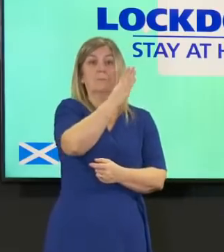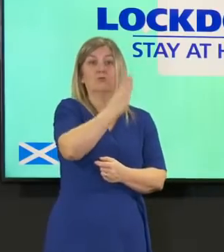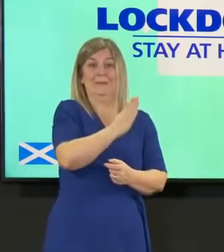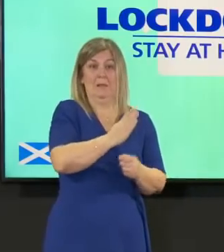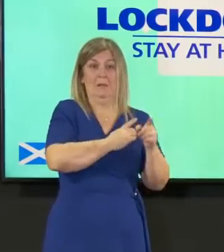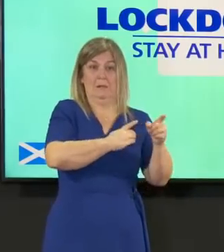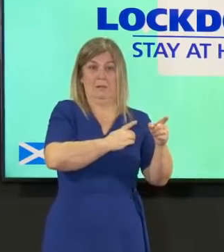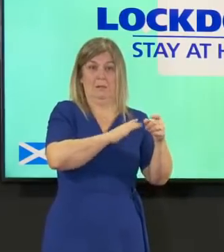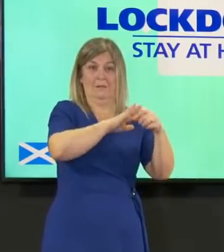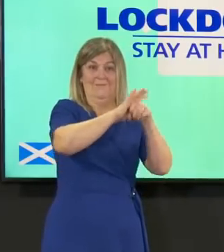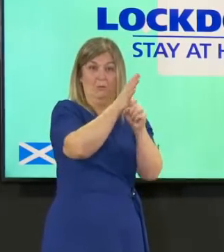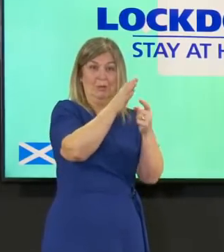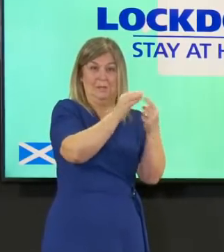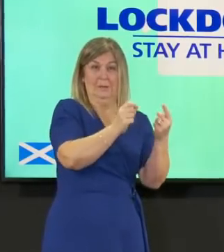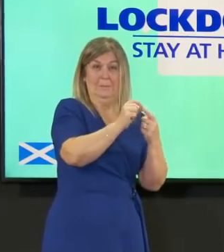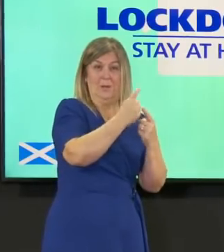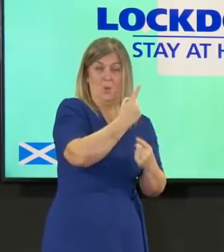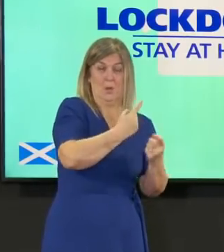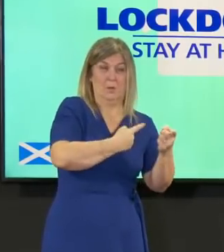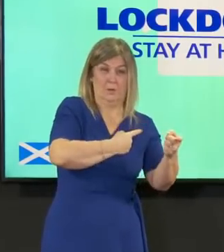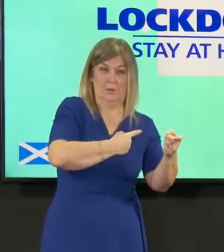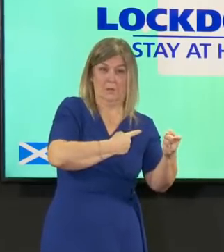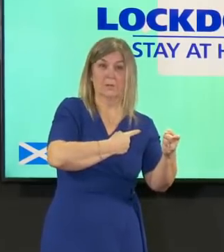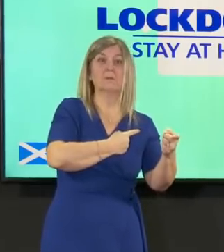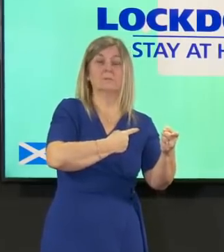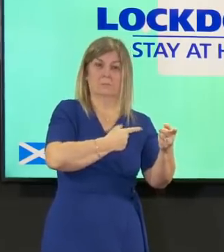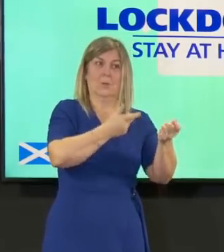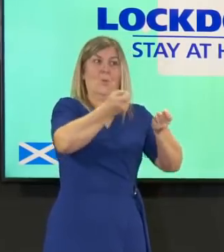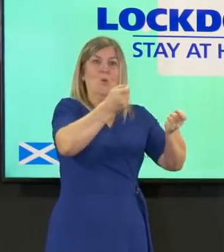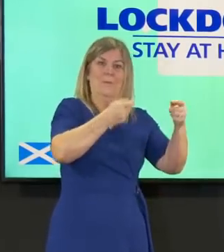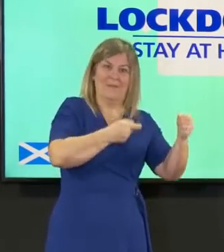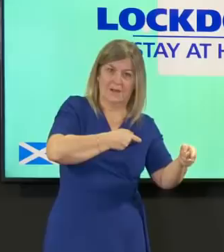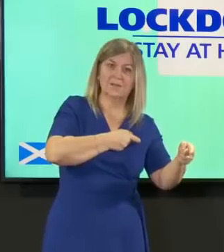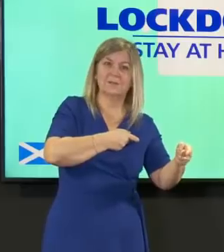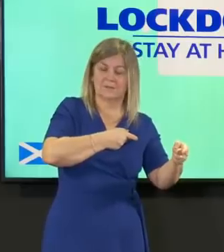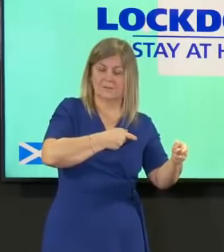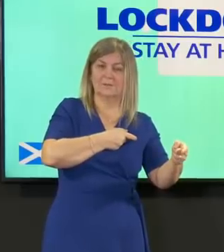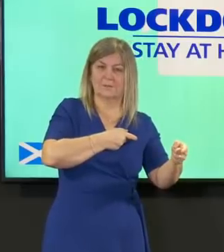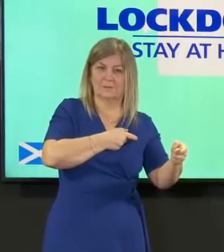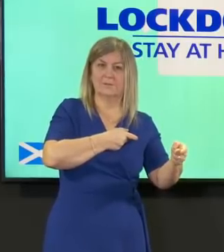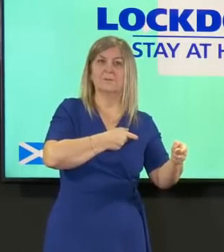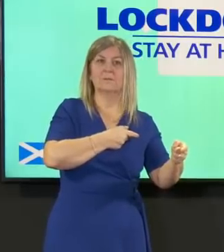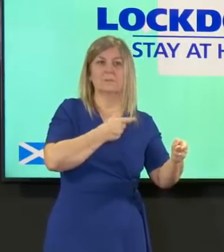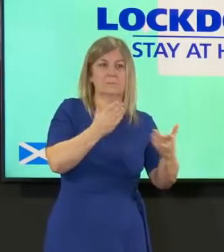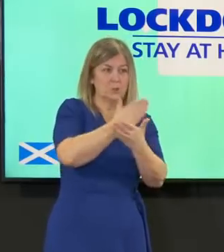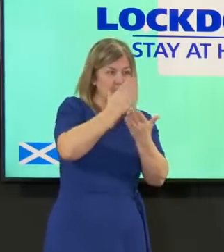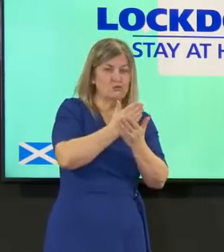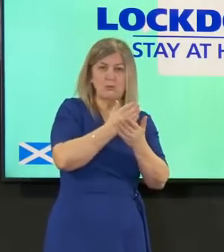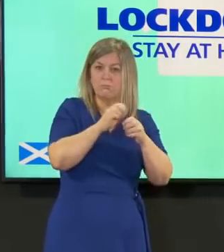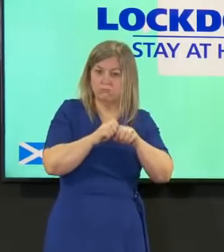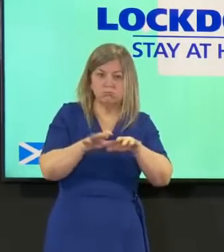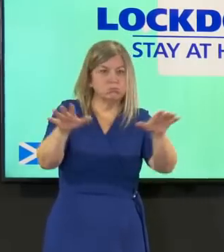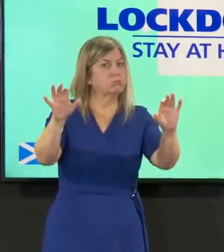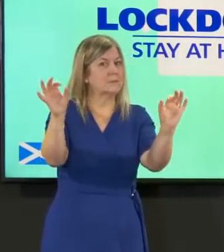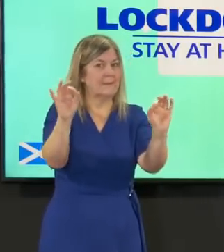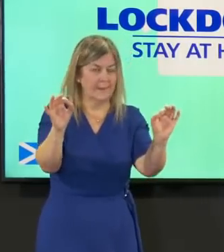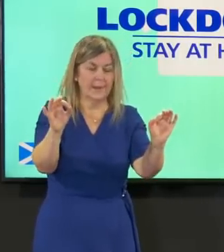that take hold in any respect that you need time to do that and so you can indicate the direction